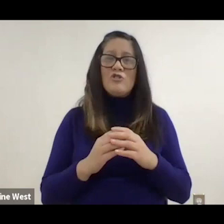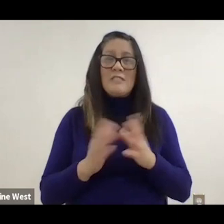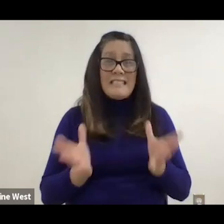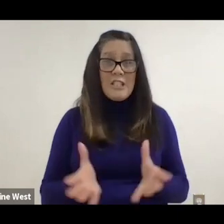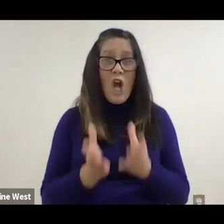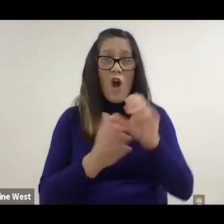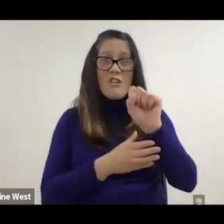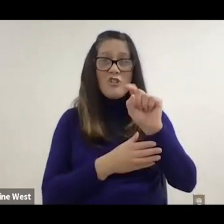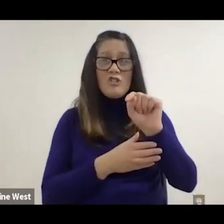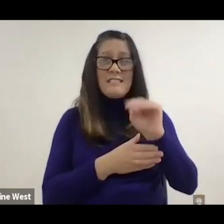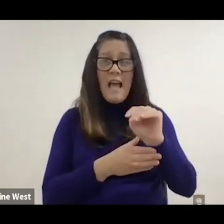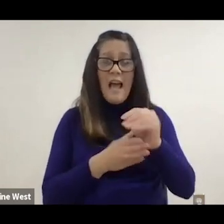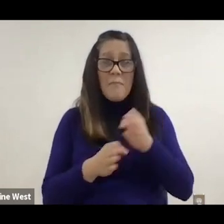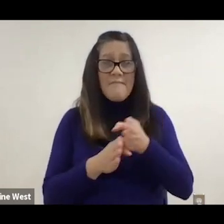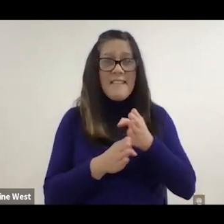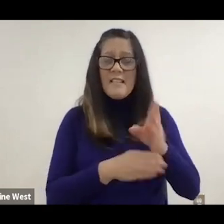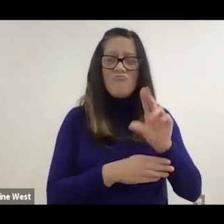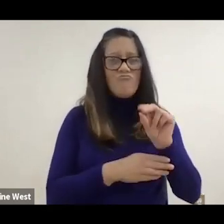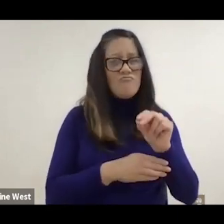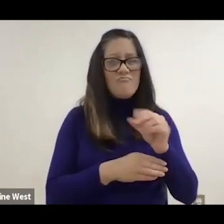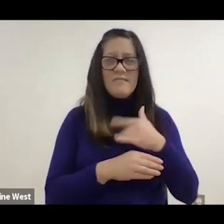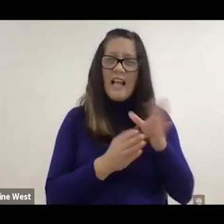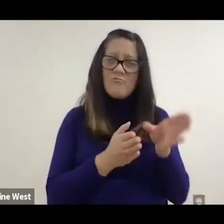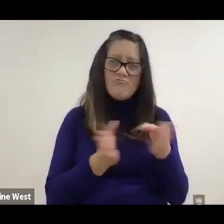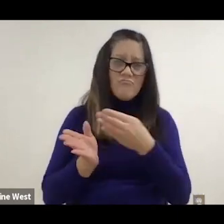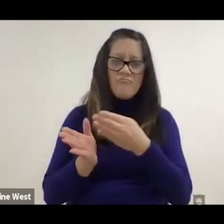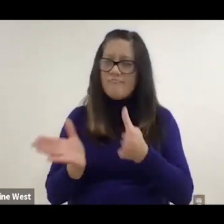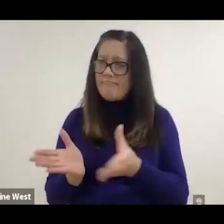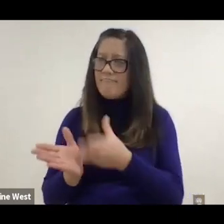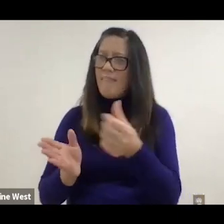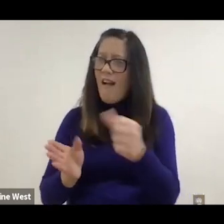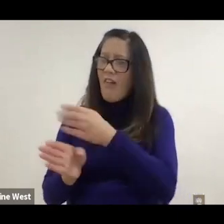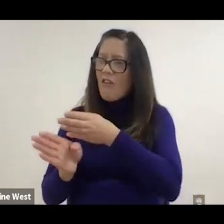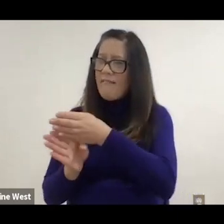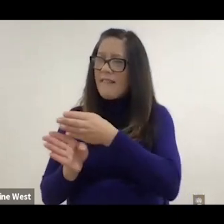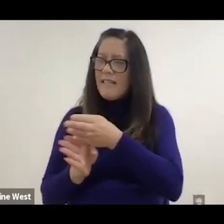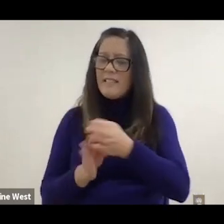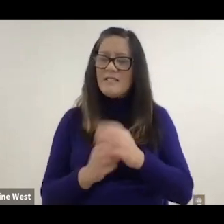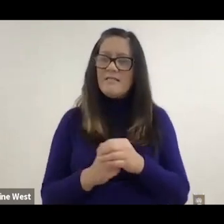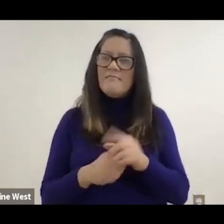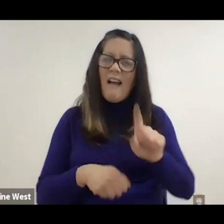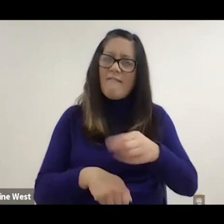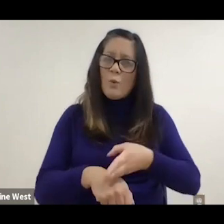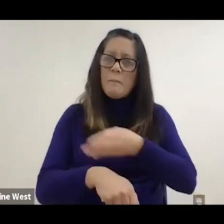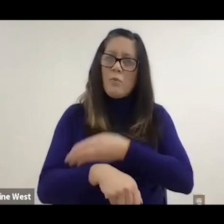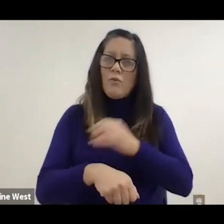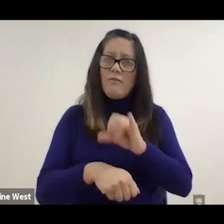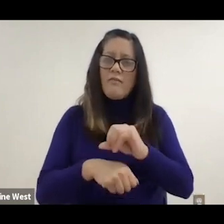other areas of study or not to study at all. And that's something that we need to work with.